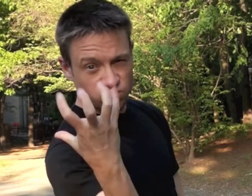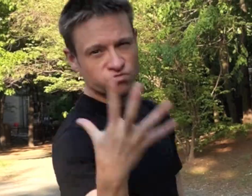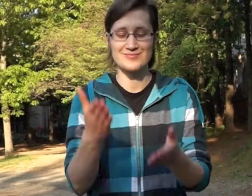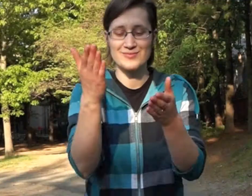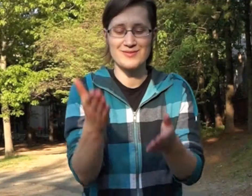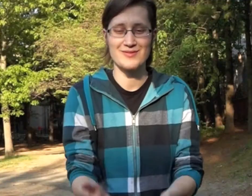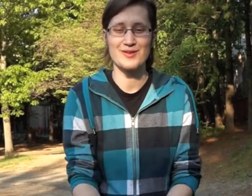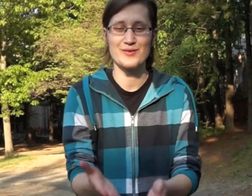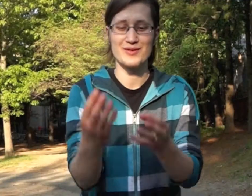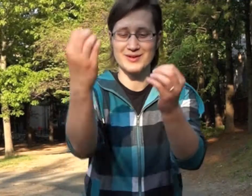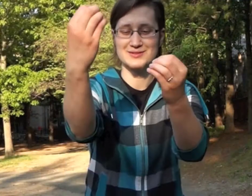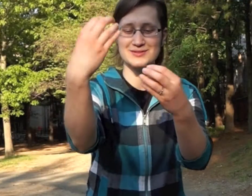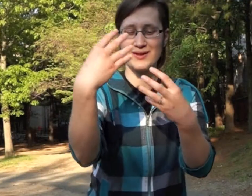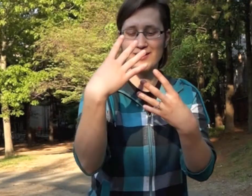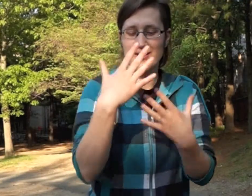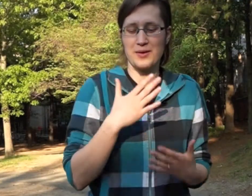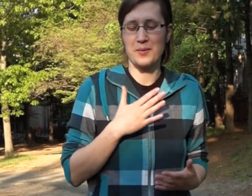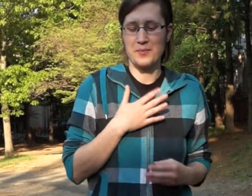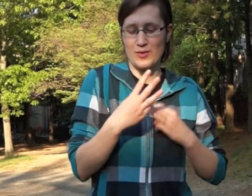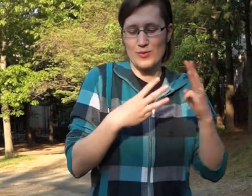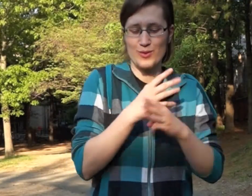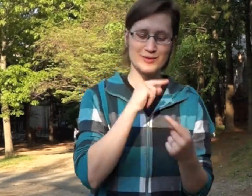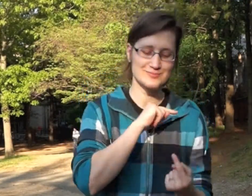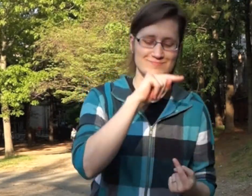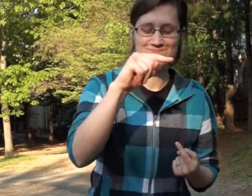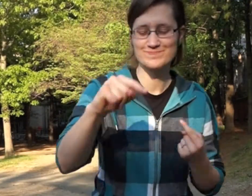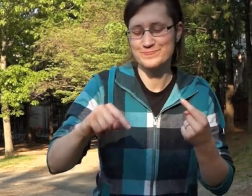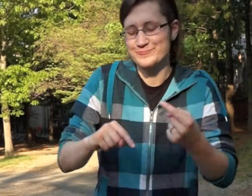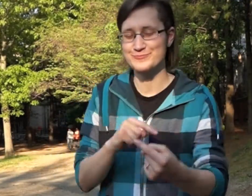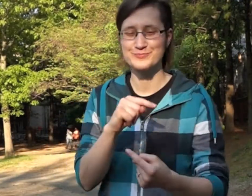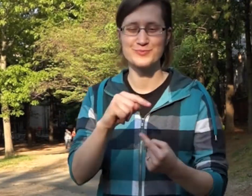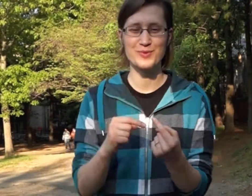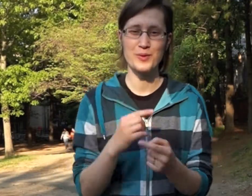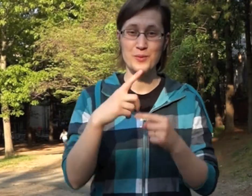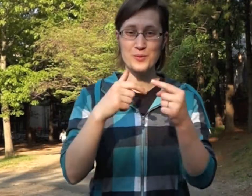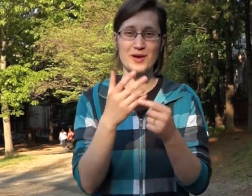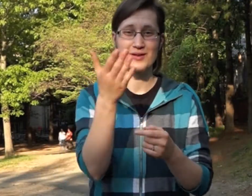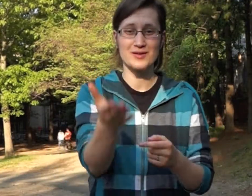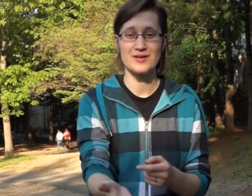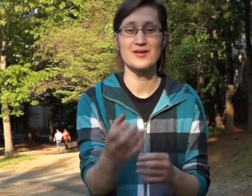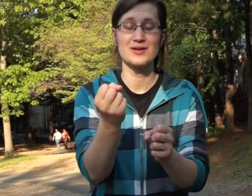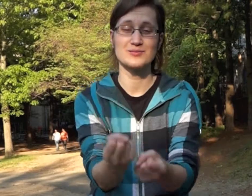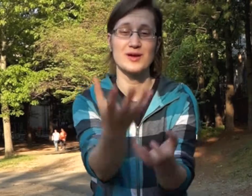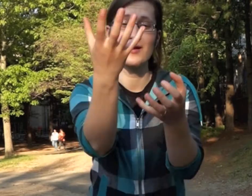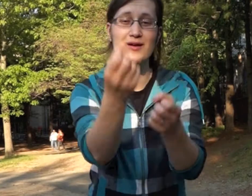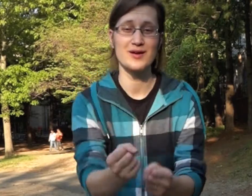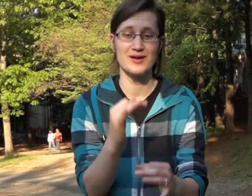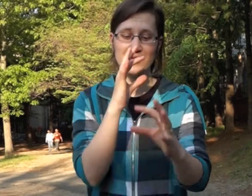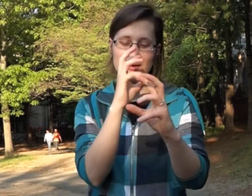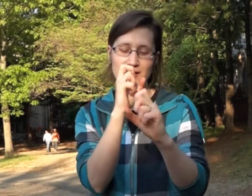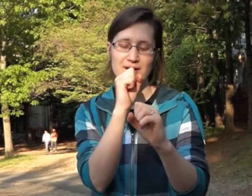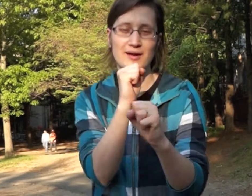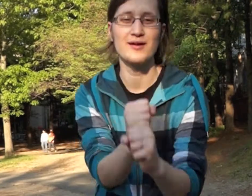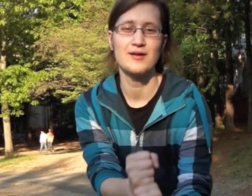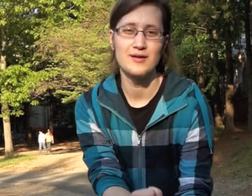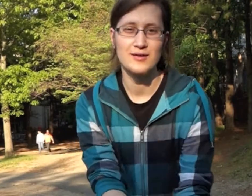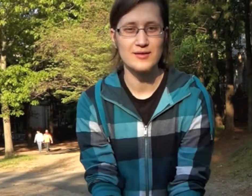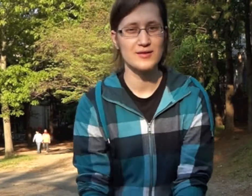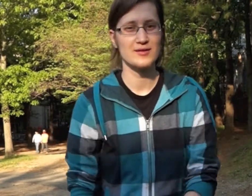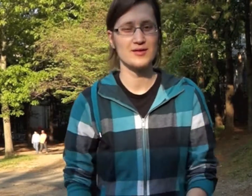Won't tell anybody that you turn the world around I won't tell anyone that your voice is my favorite sound